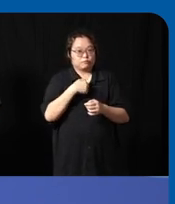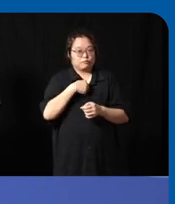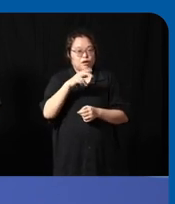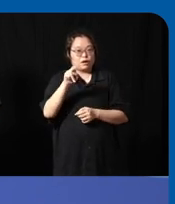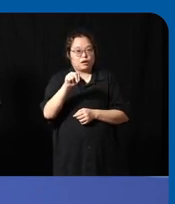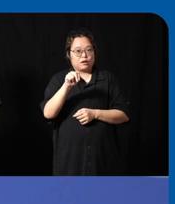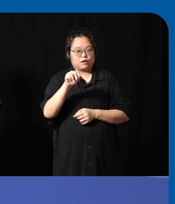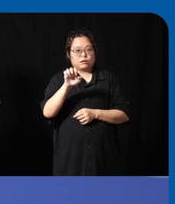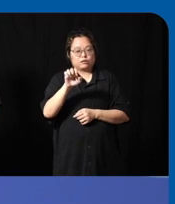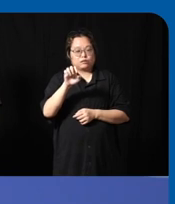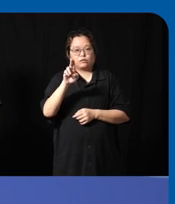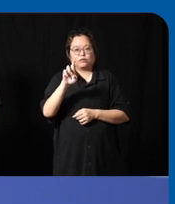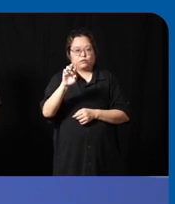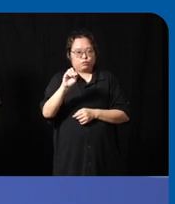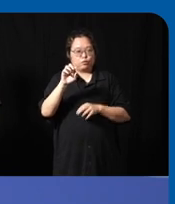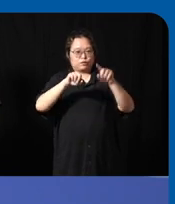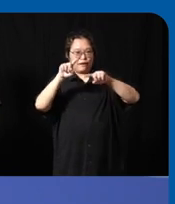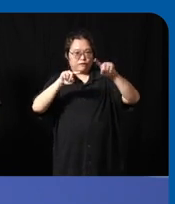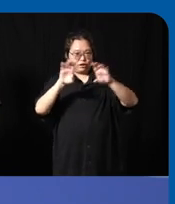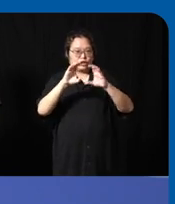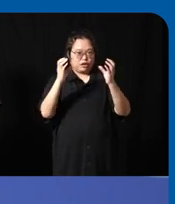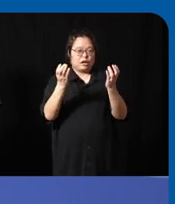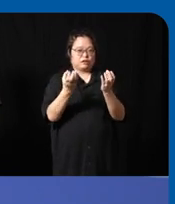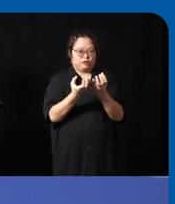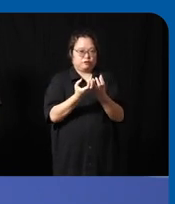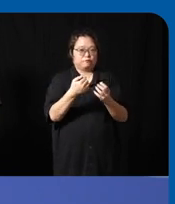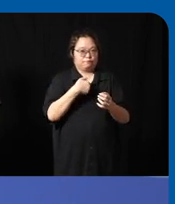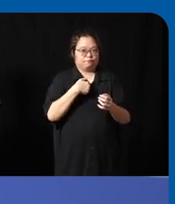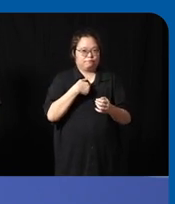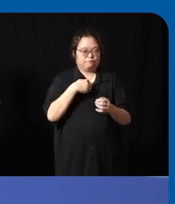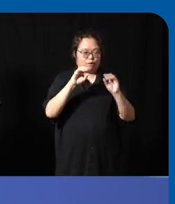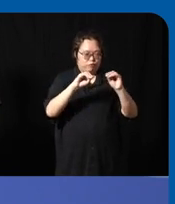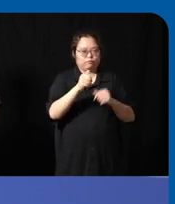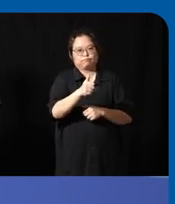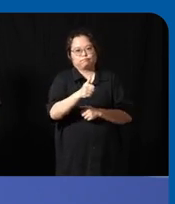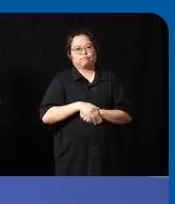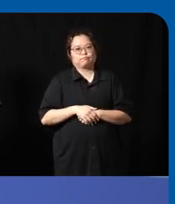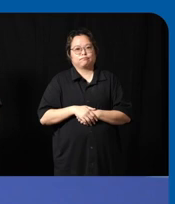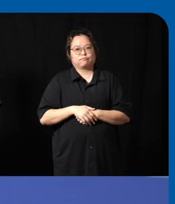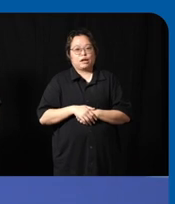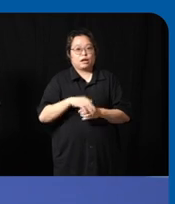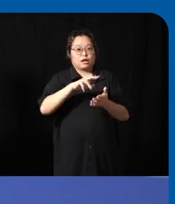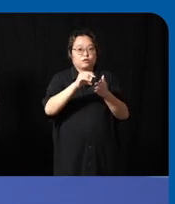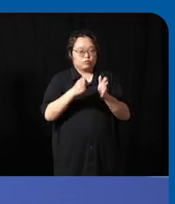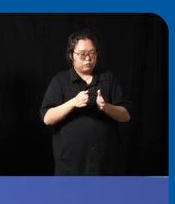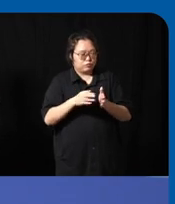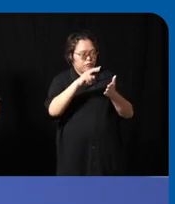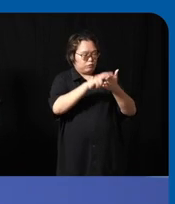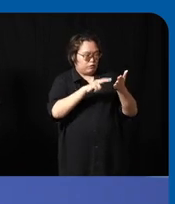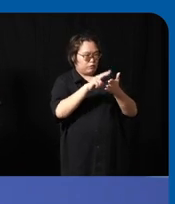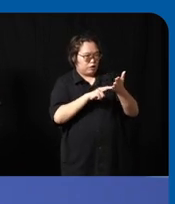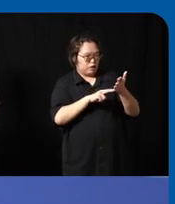in handy um I I you know have the students read autobiographies dialogue with community